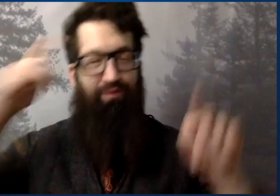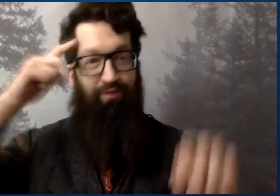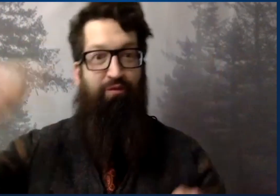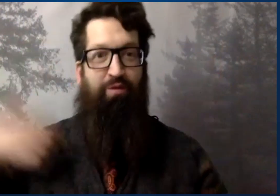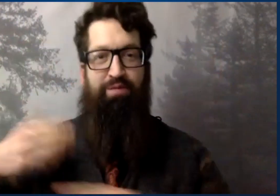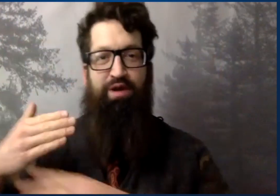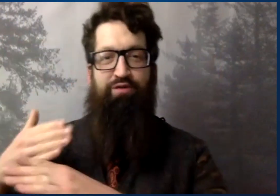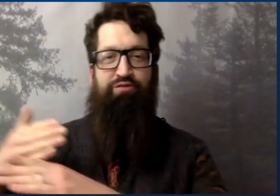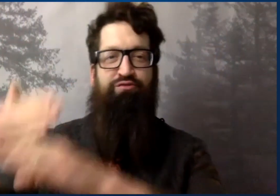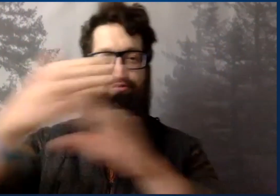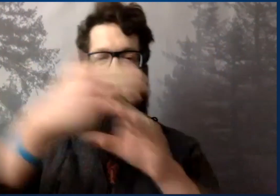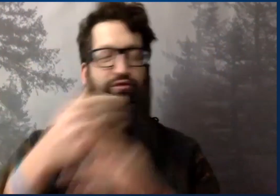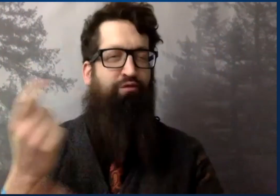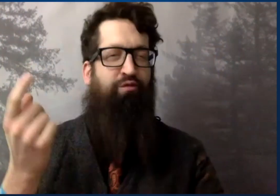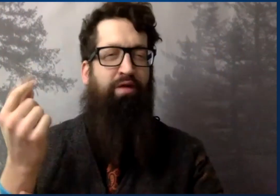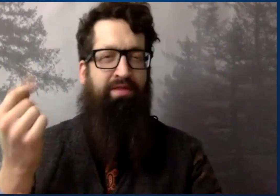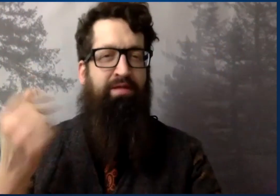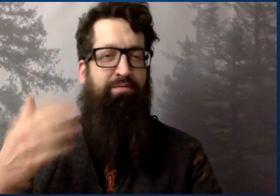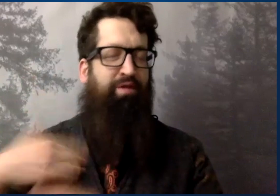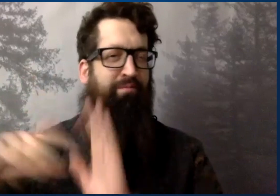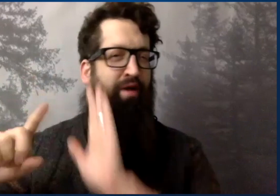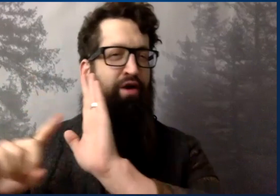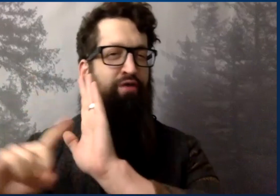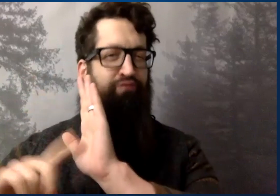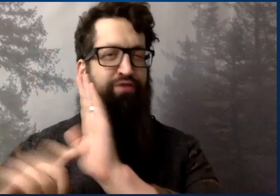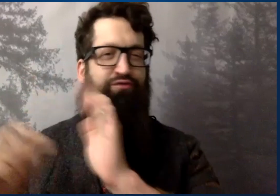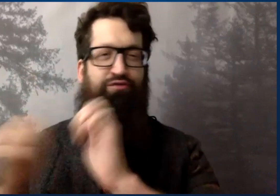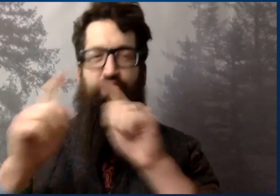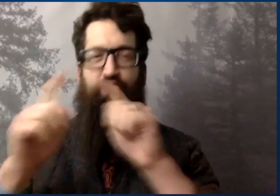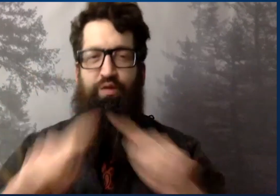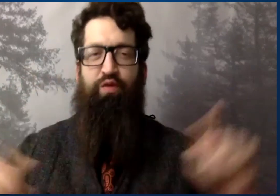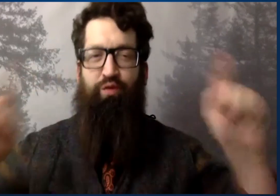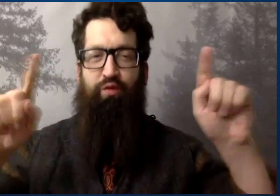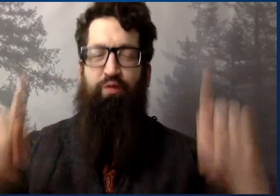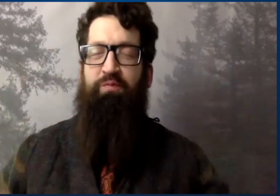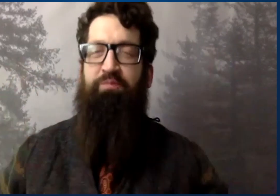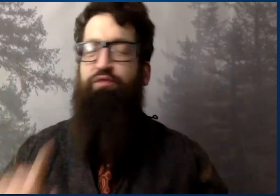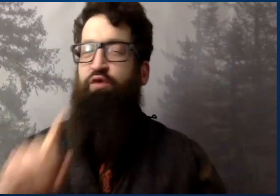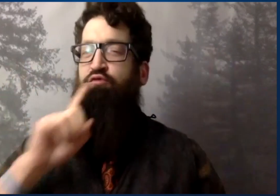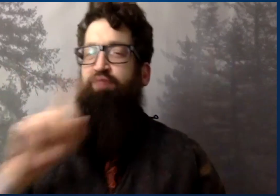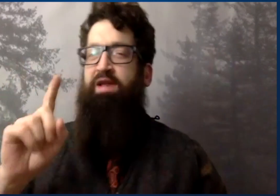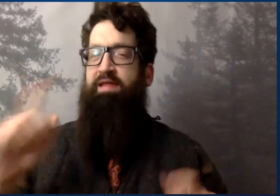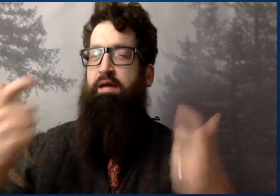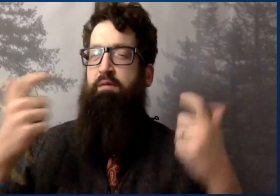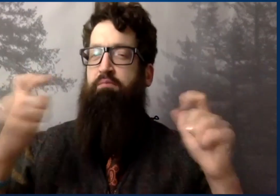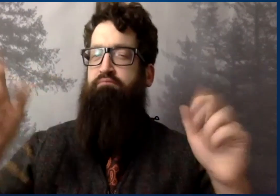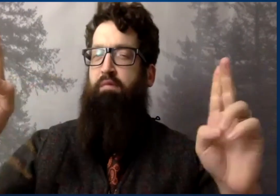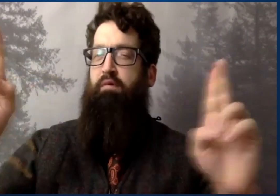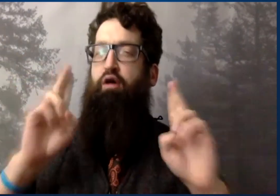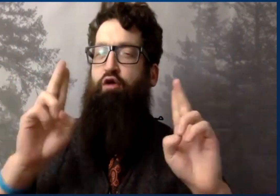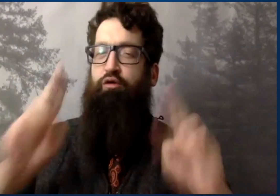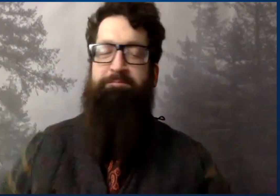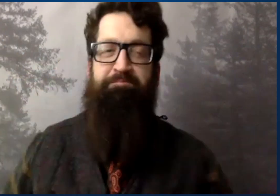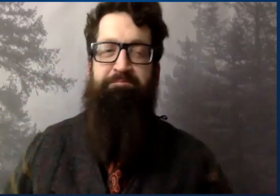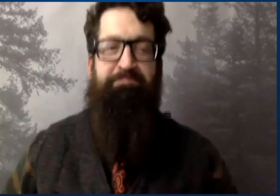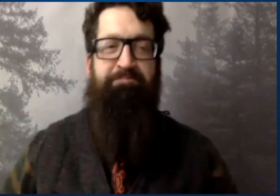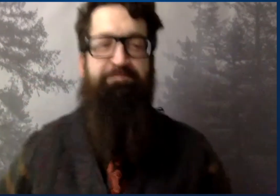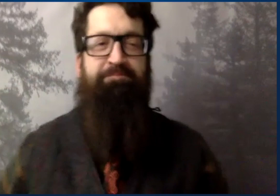This is a wonderful opportunity for me to share a little bit of my research that I've gotten into.